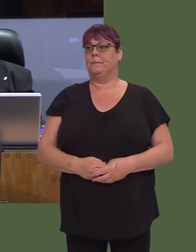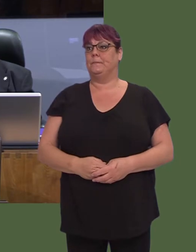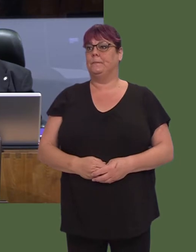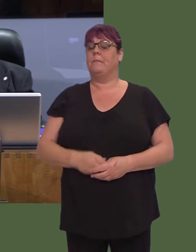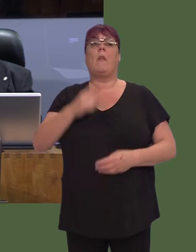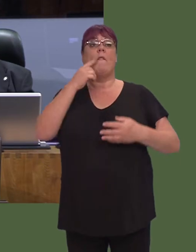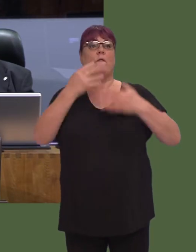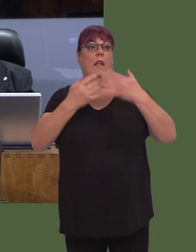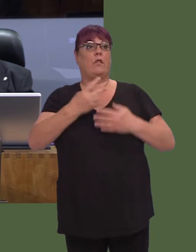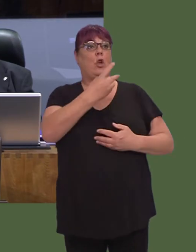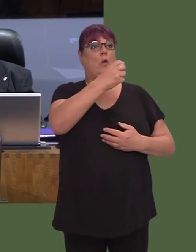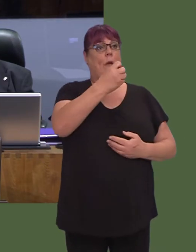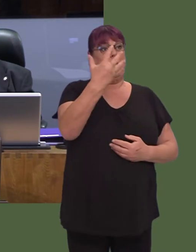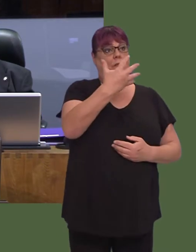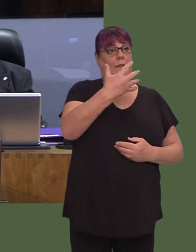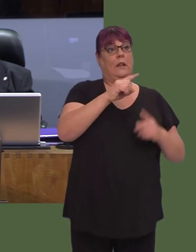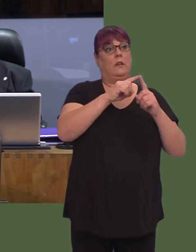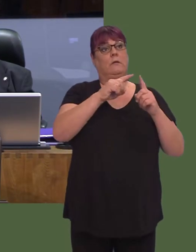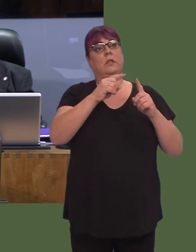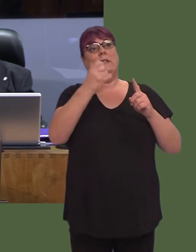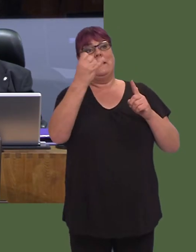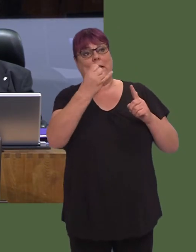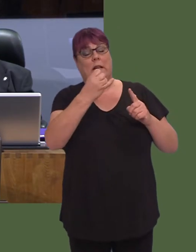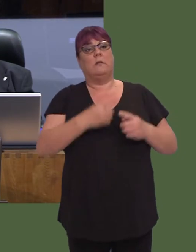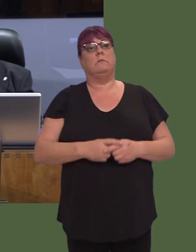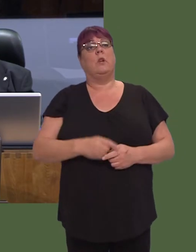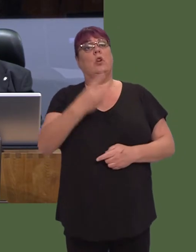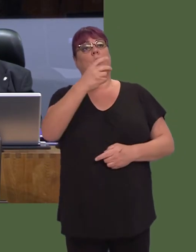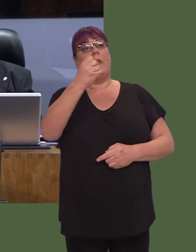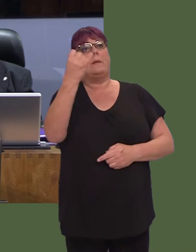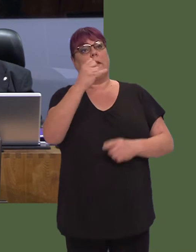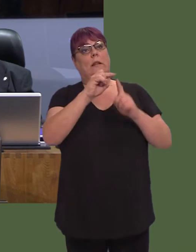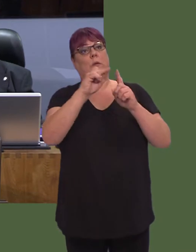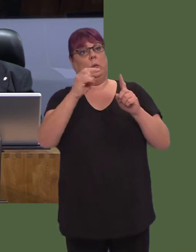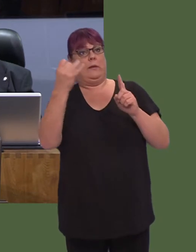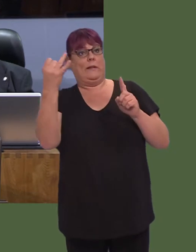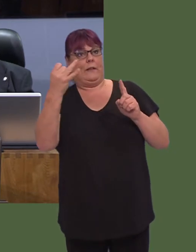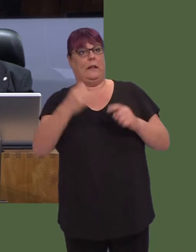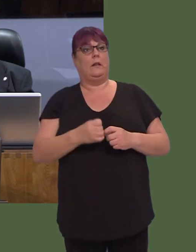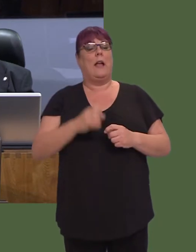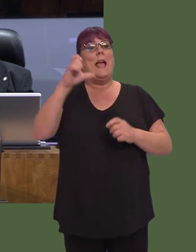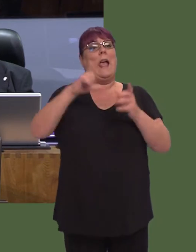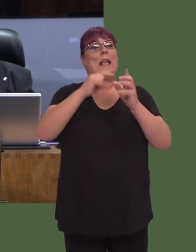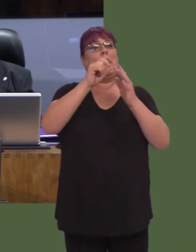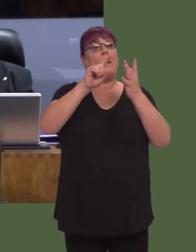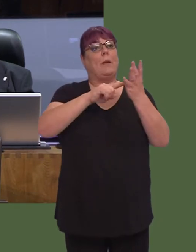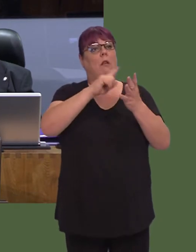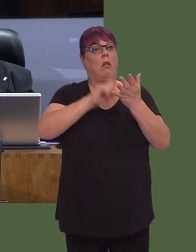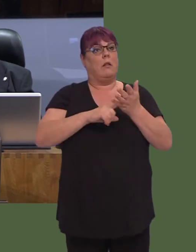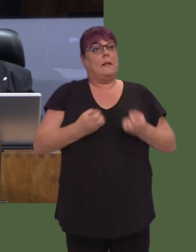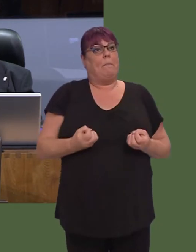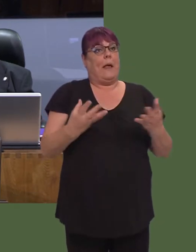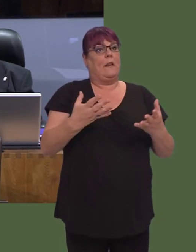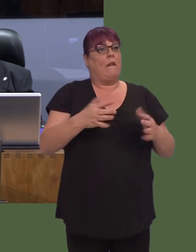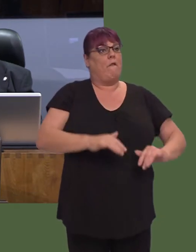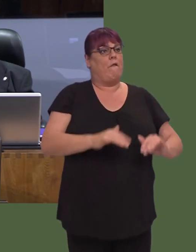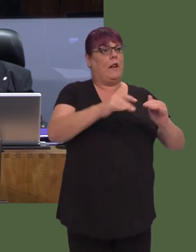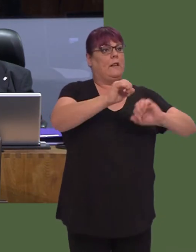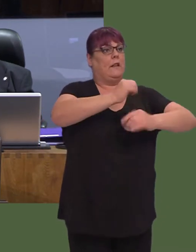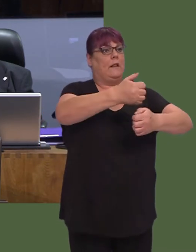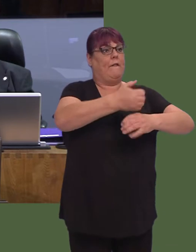Between 2015-16 and 2016-17, capital spending on flood defences was cut from £18 million